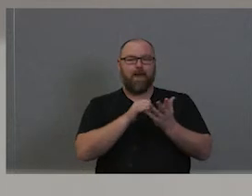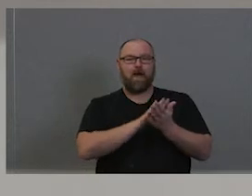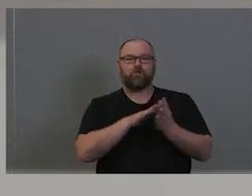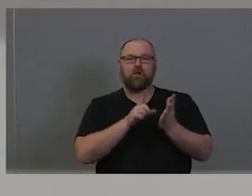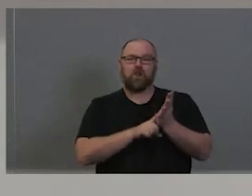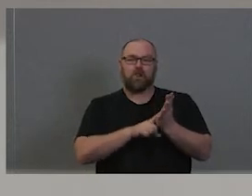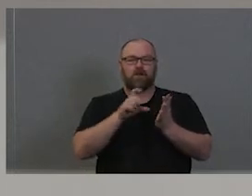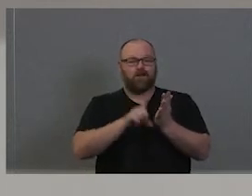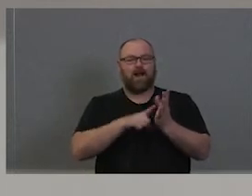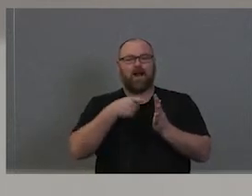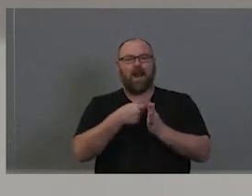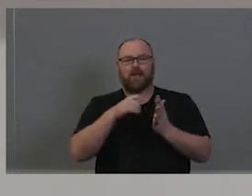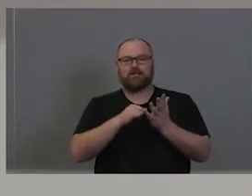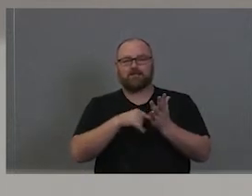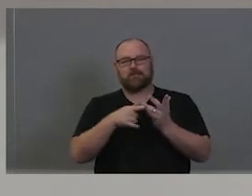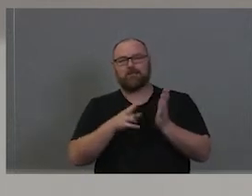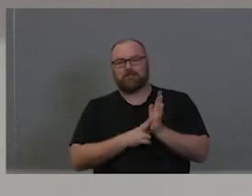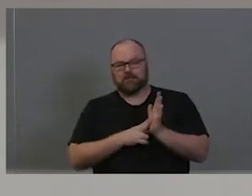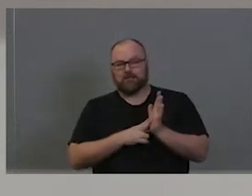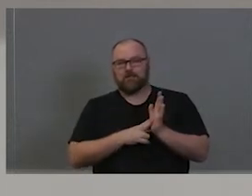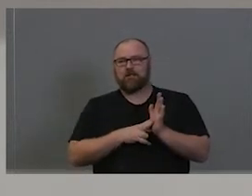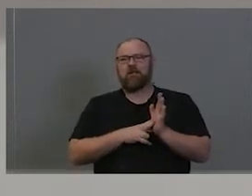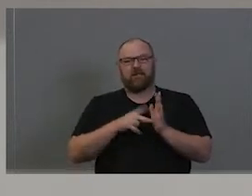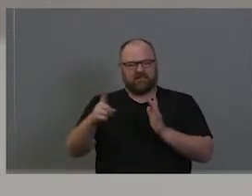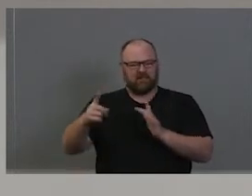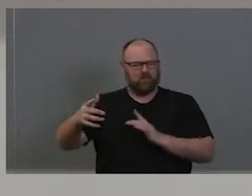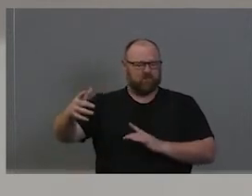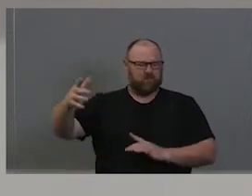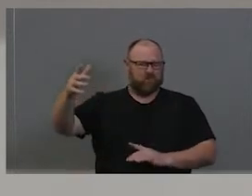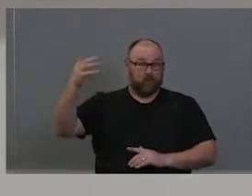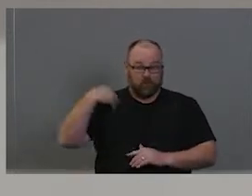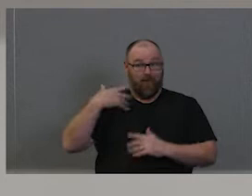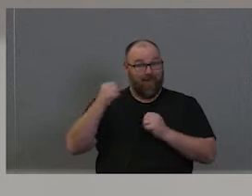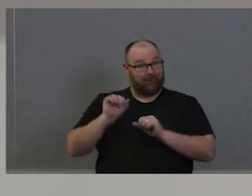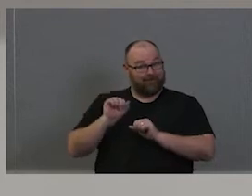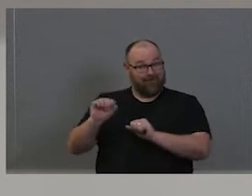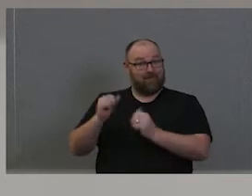of the earliest of days who has got artwork hanging in the art gallery of New South Wales from the earliest times